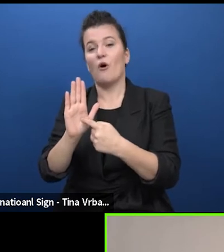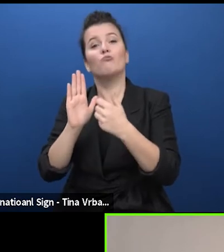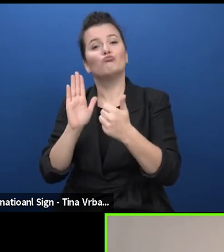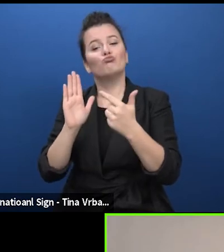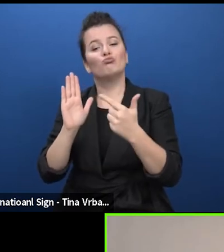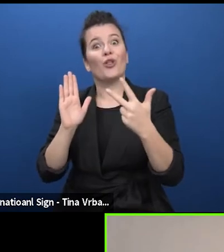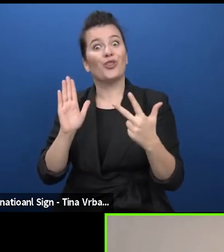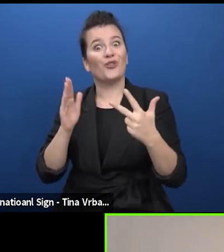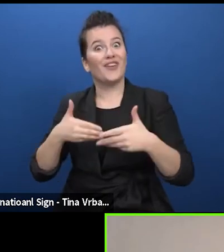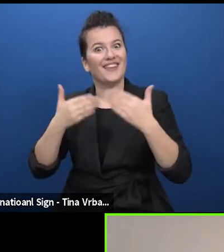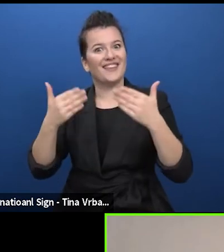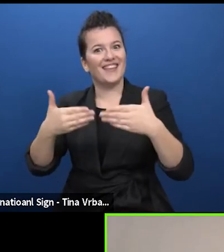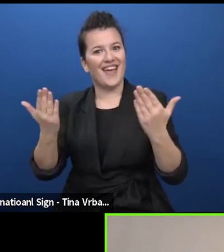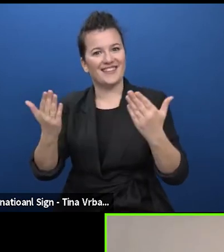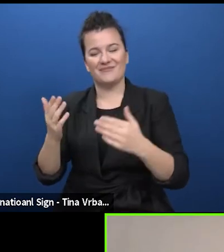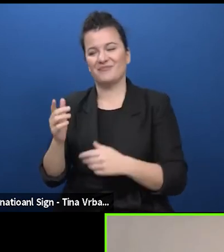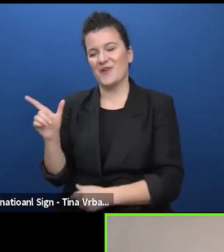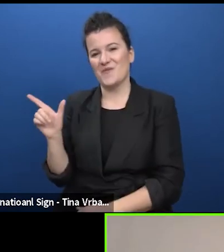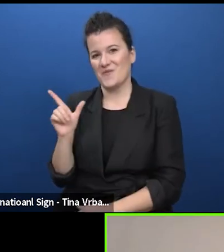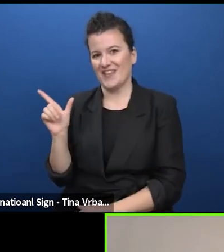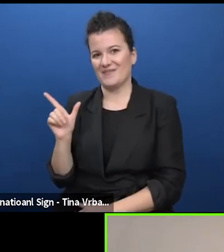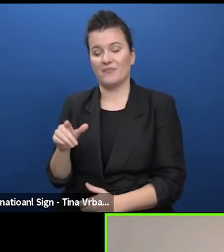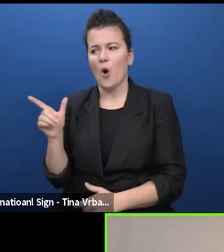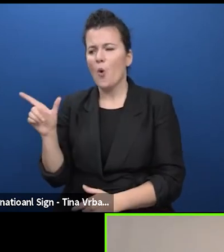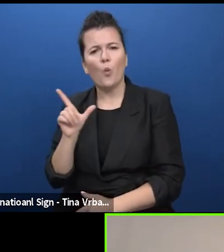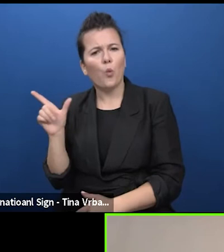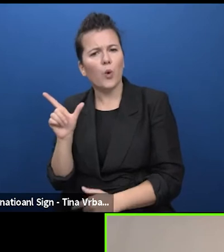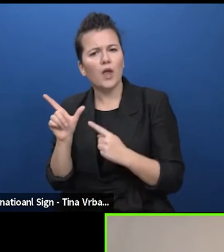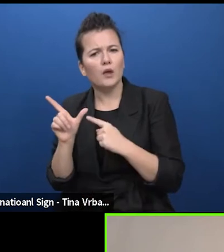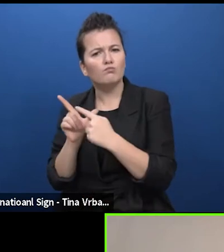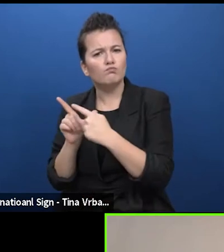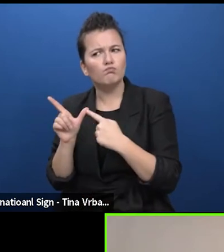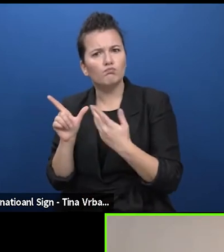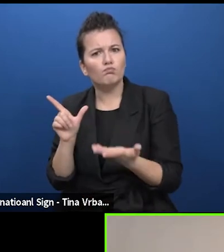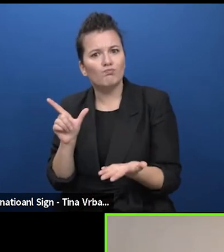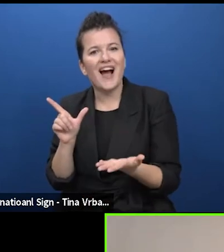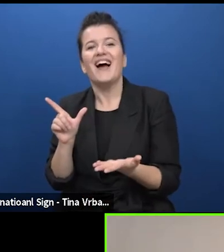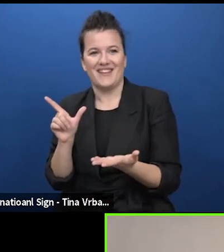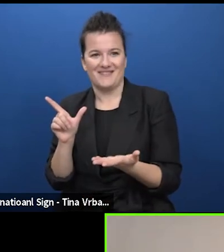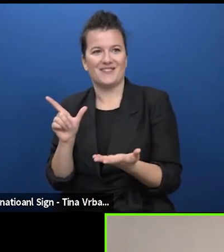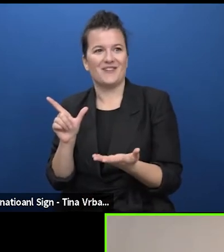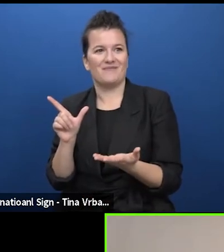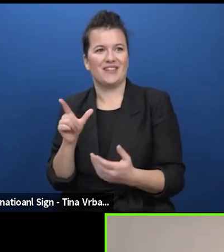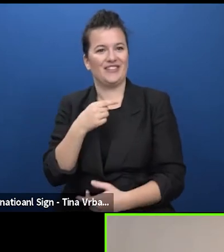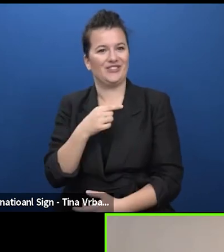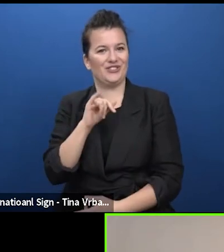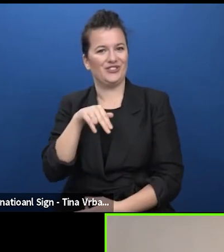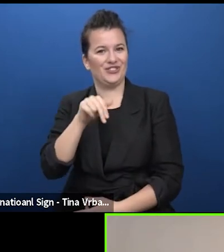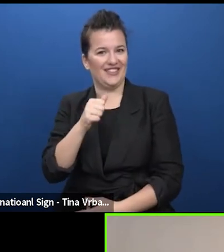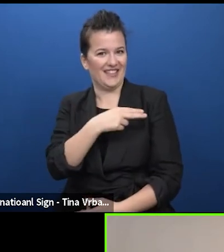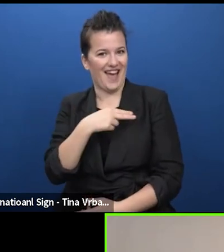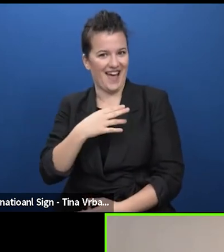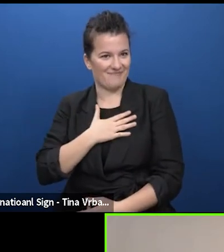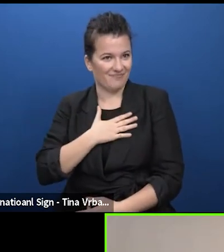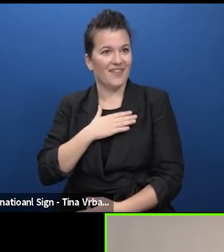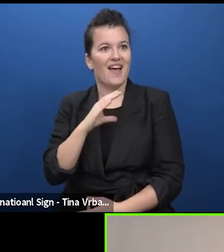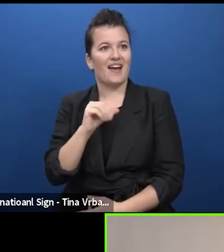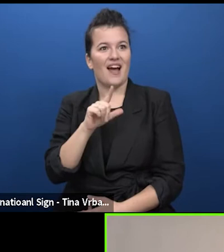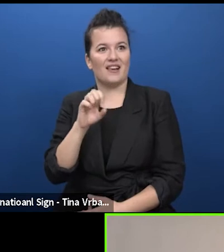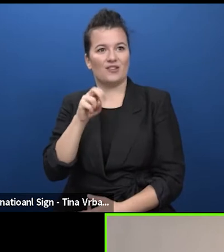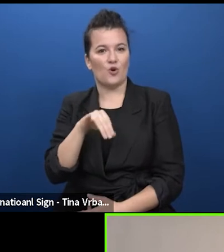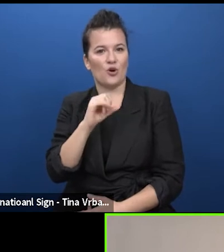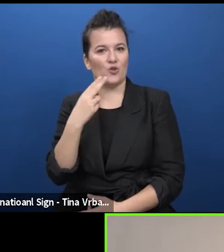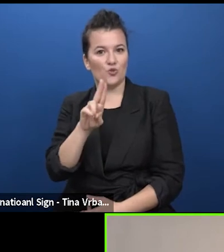when we say we that means Gina Calinoiu and Ian De Toffoli. Let us briefly introduce ourselves.